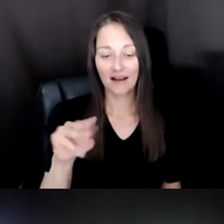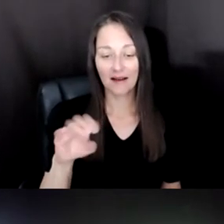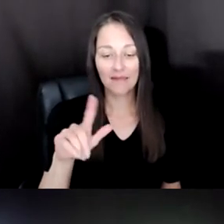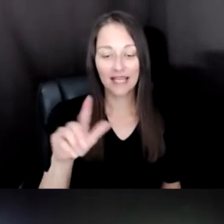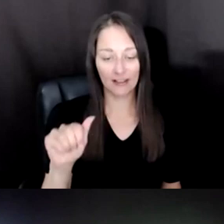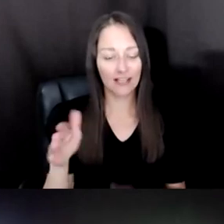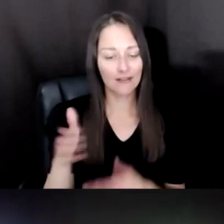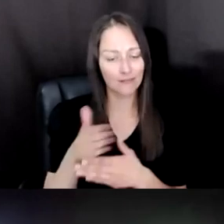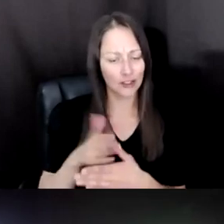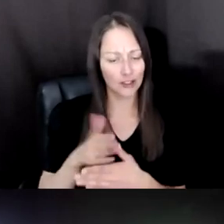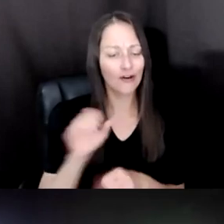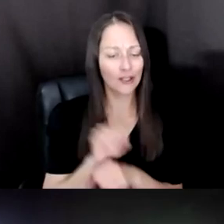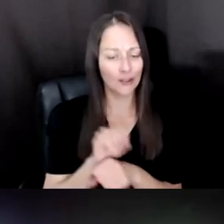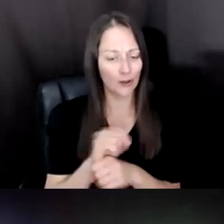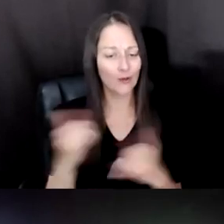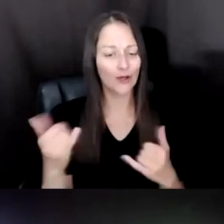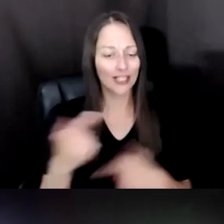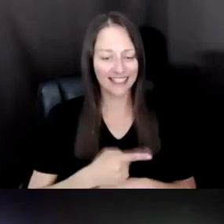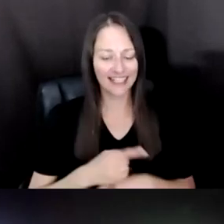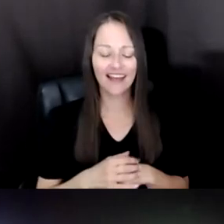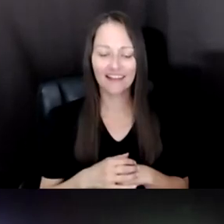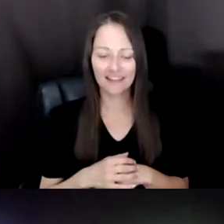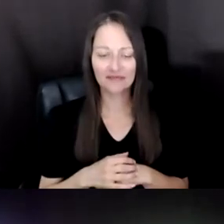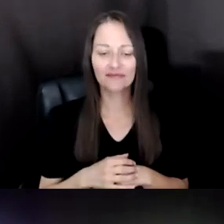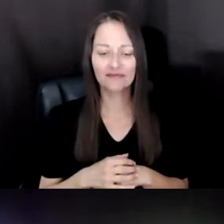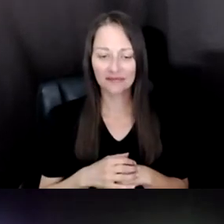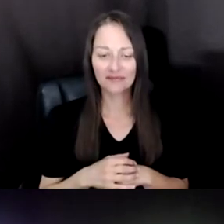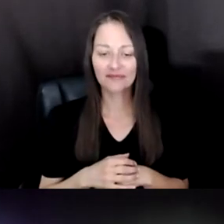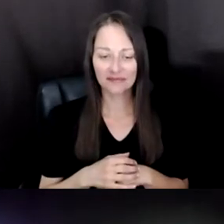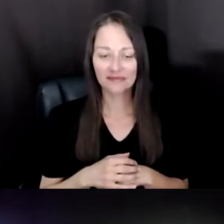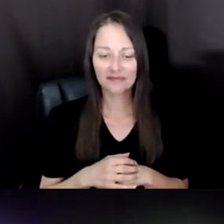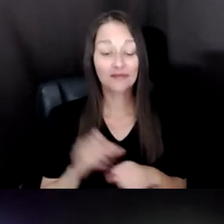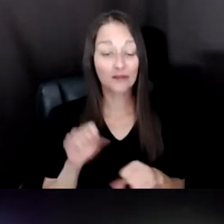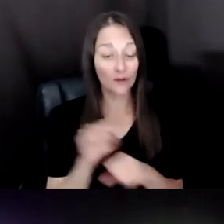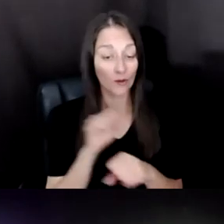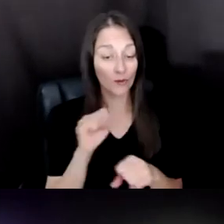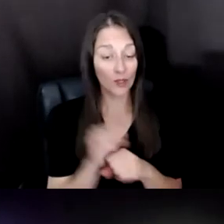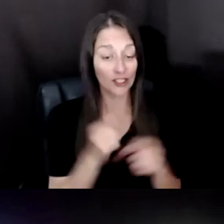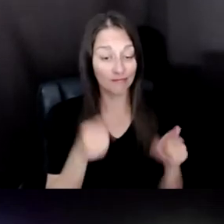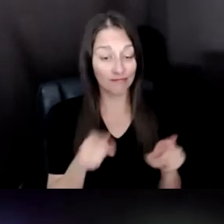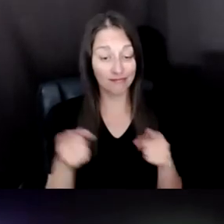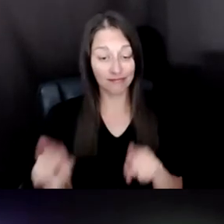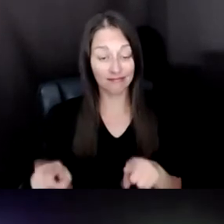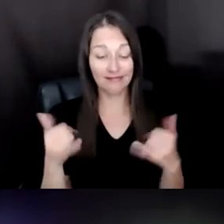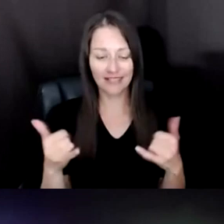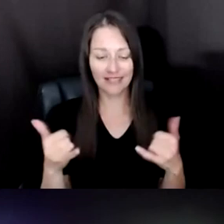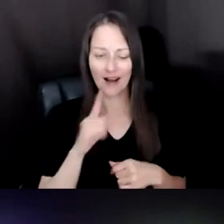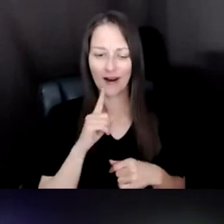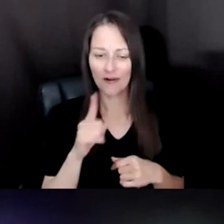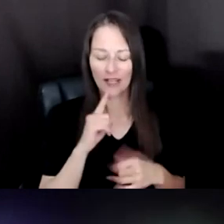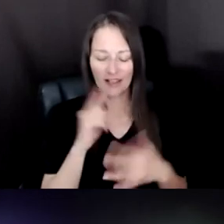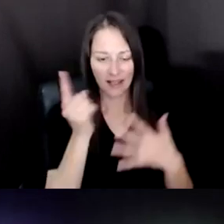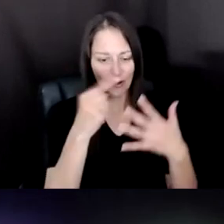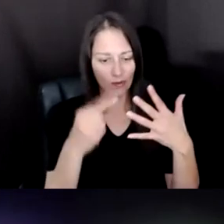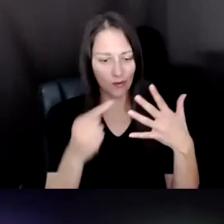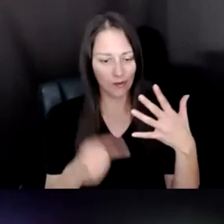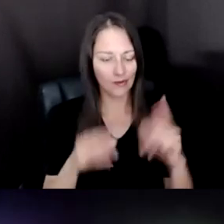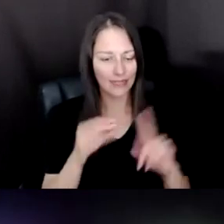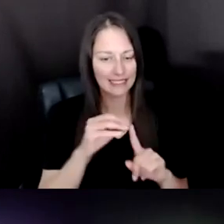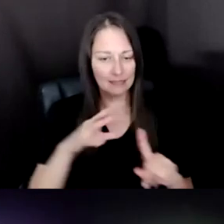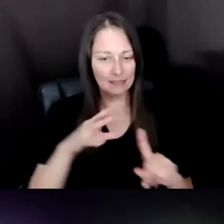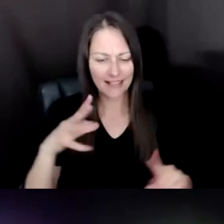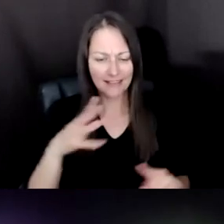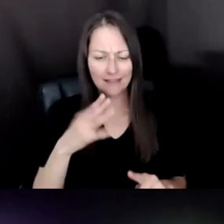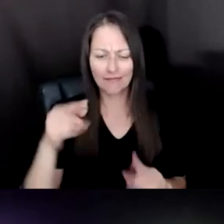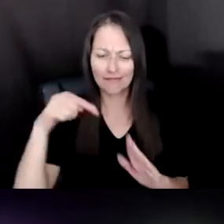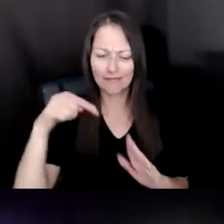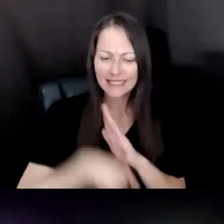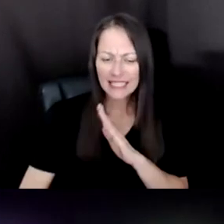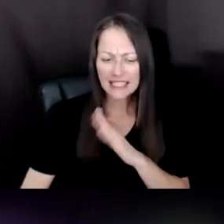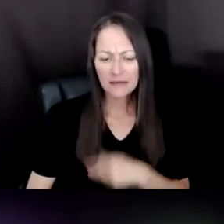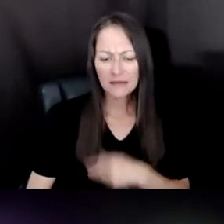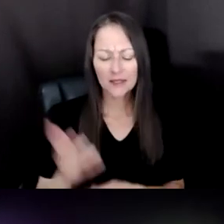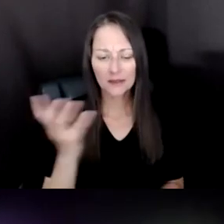TODAY - YOU KNOW THE WORK THAT IS BEING DONE IS, IS SO EXPANSIVE AND DEEP AND IS, YOU KNOW,